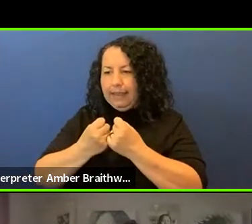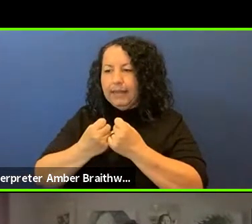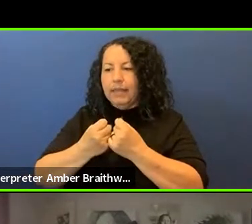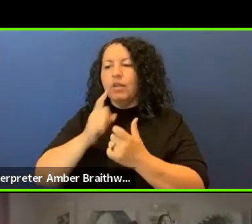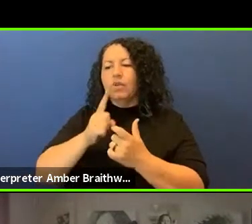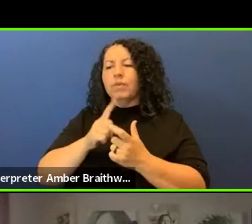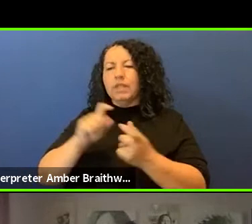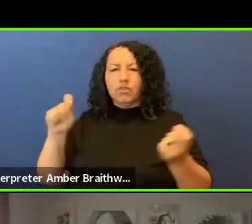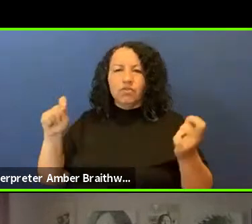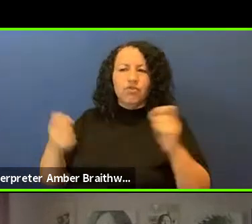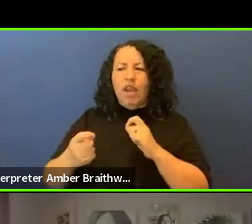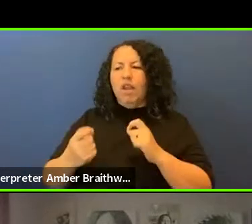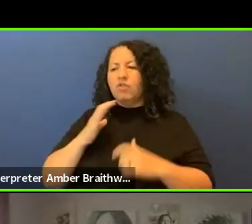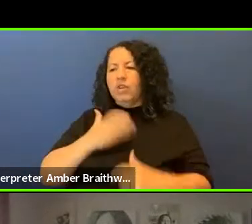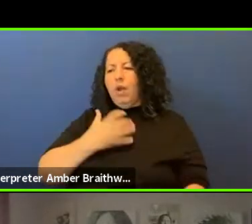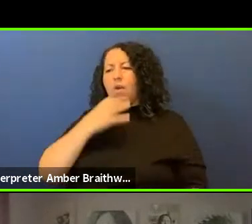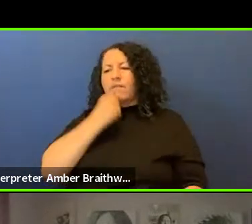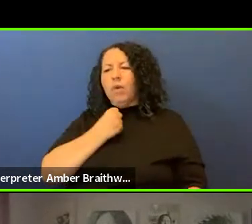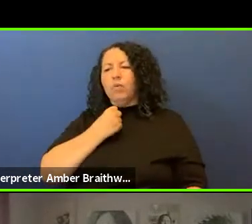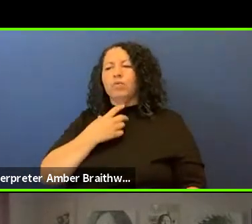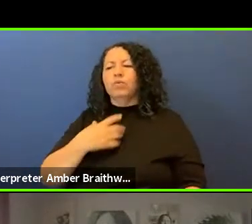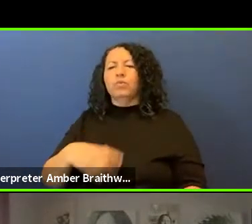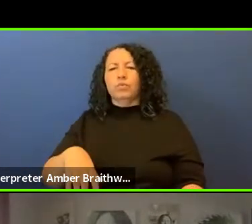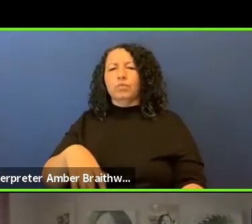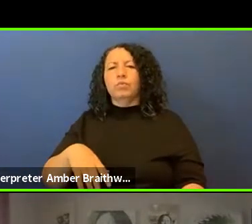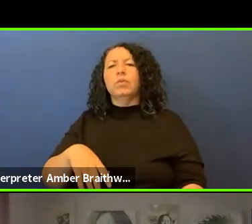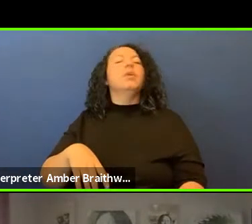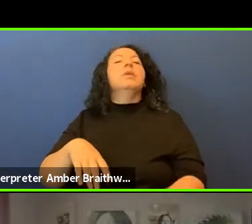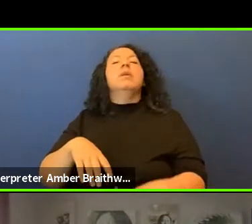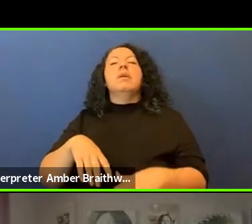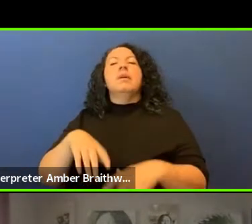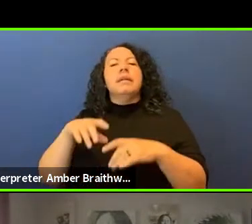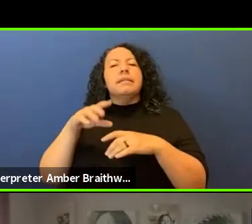It's a shift in values that Indigenous Peoples have been praying for